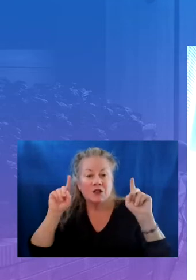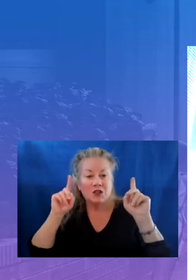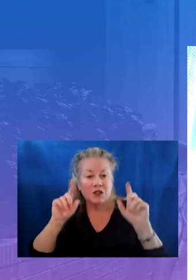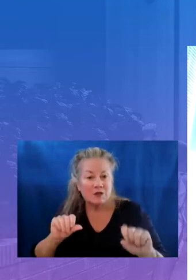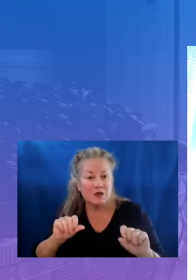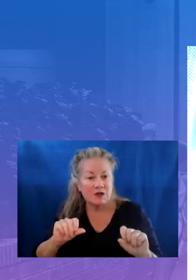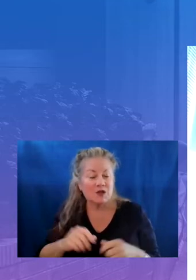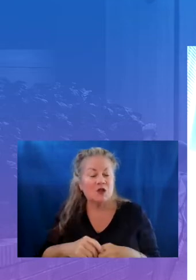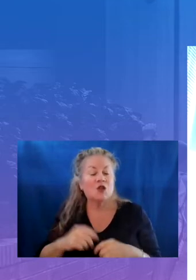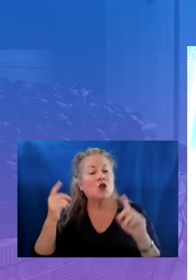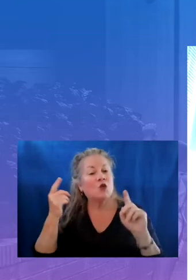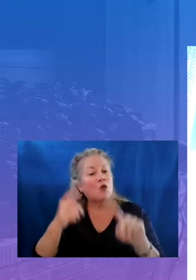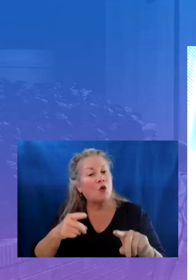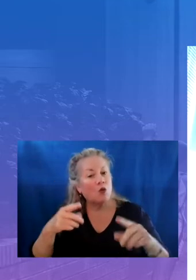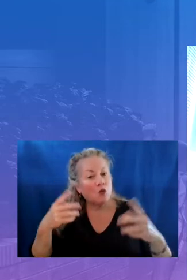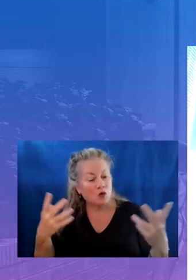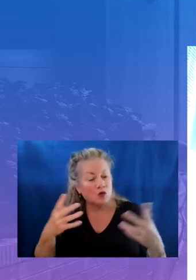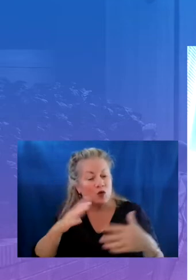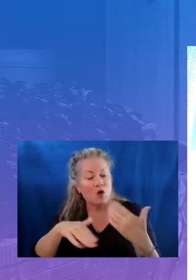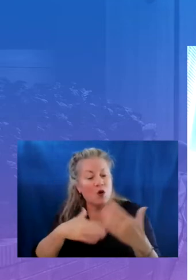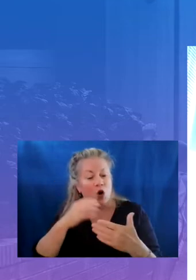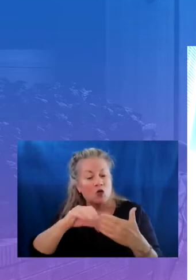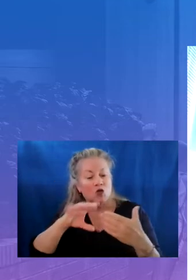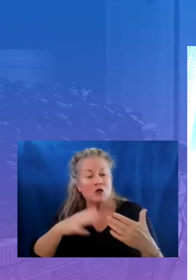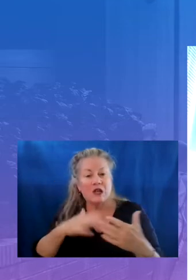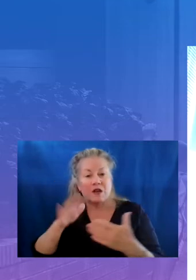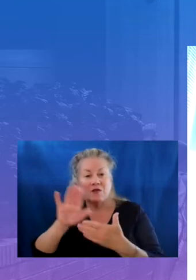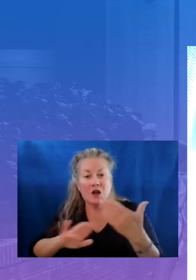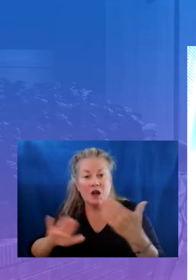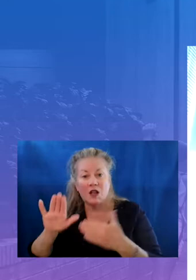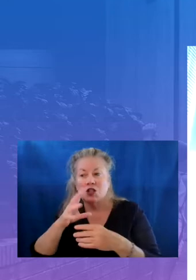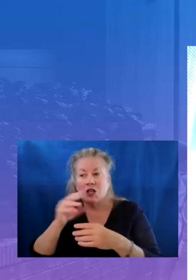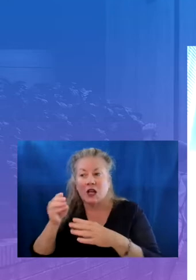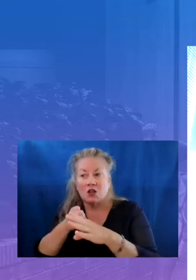ensure that all students attain college and career readiness regardless of where they may be starting